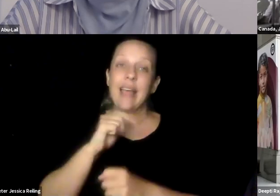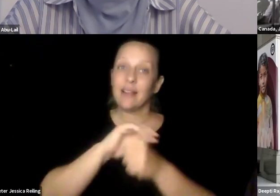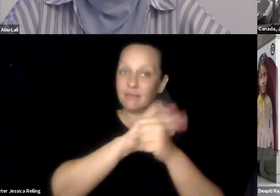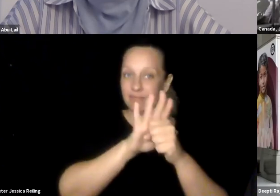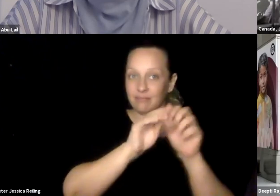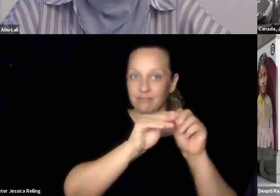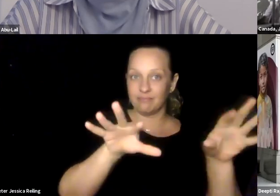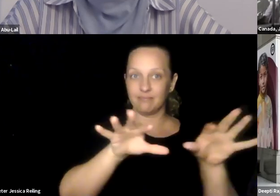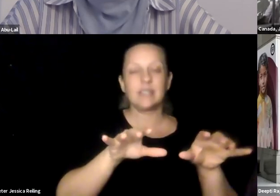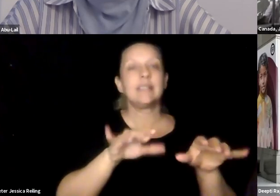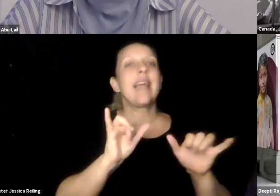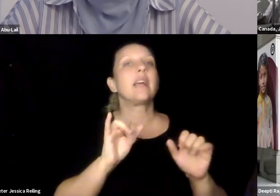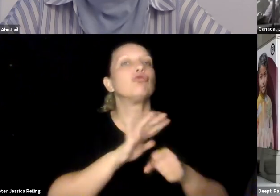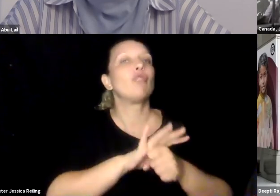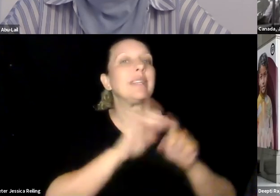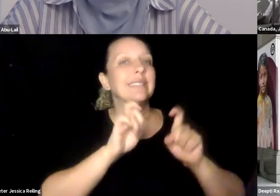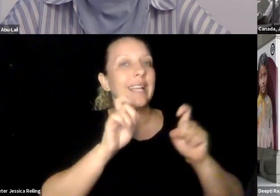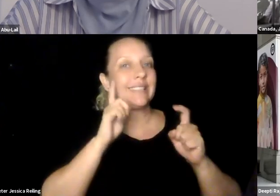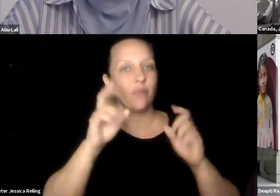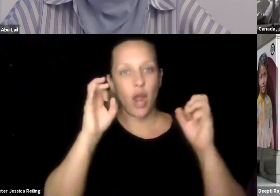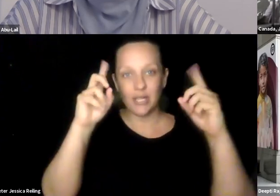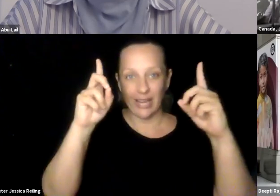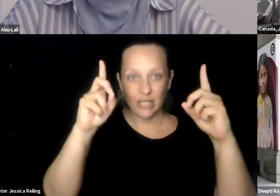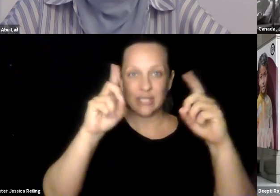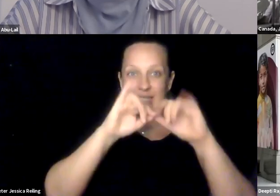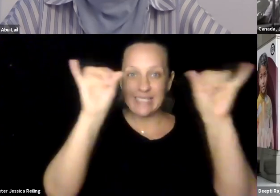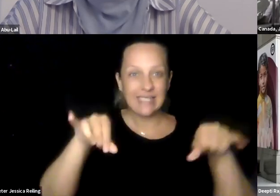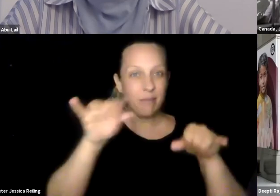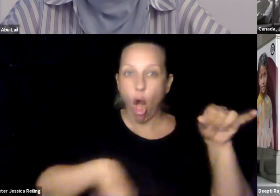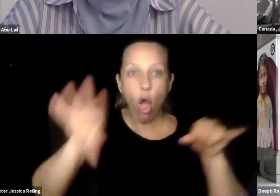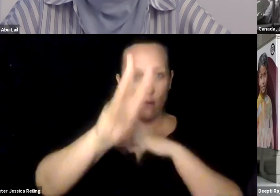clietion at the World Bank's education global practice point out, the